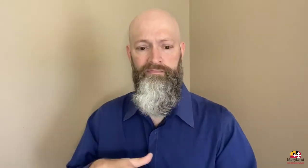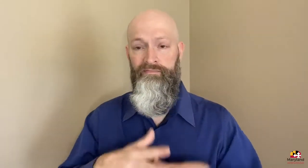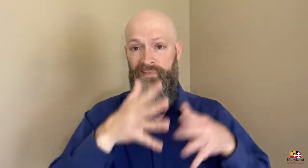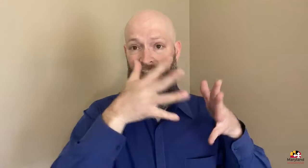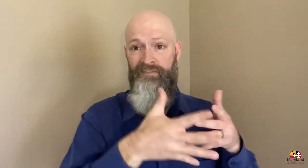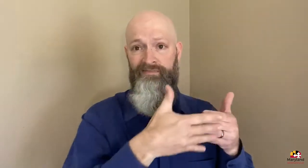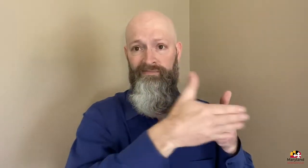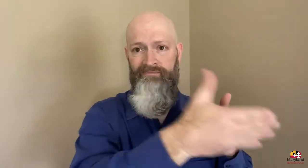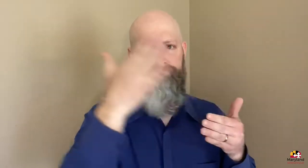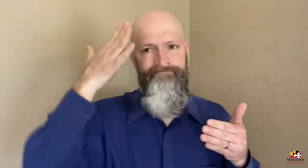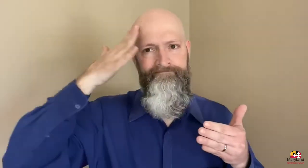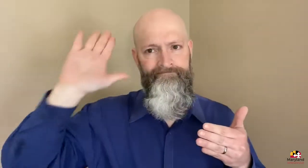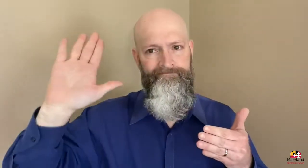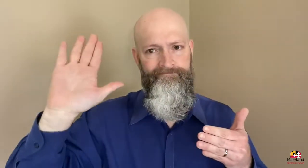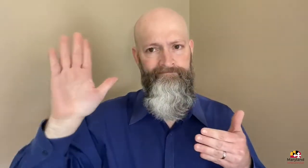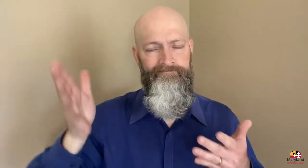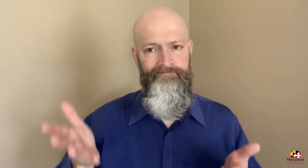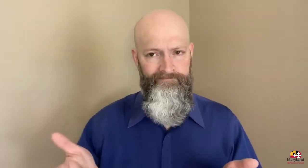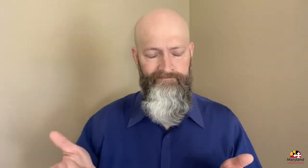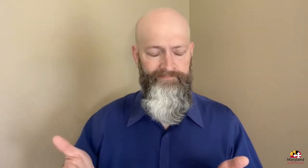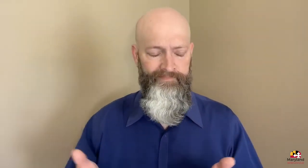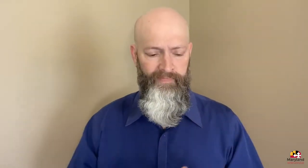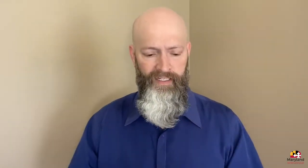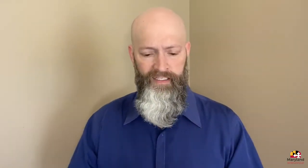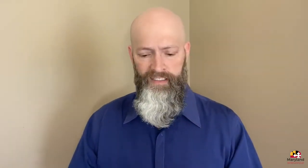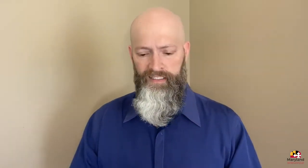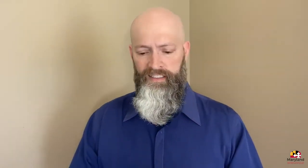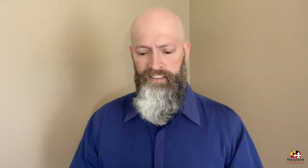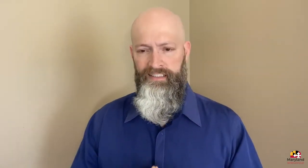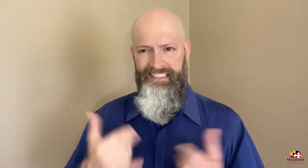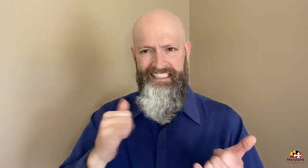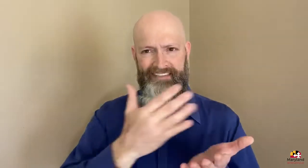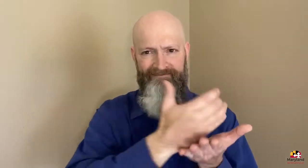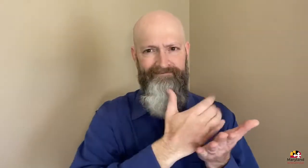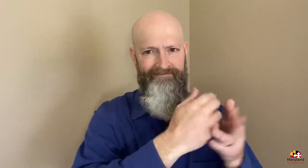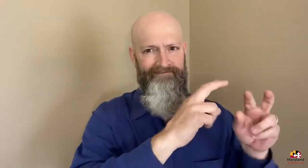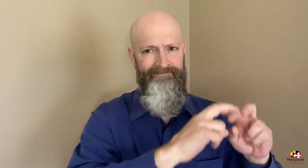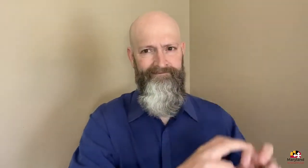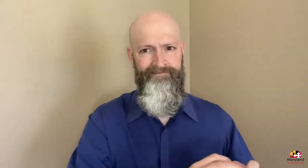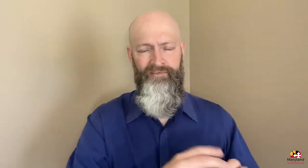There are 1,354 remaining cases where data is unavailable. The state is still collecting data, and